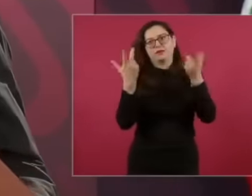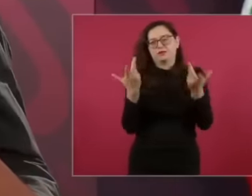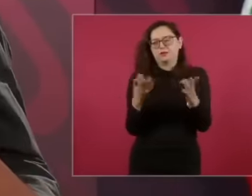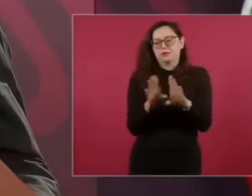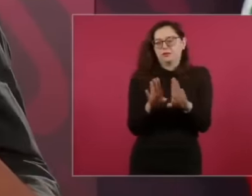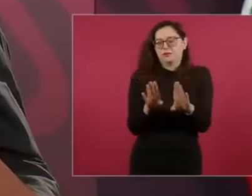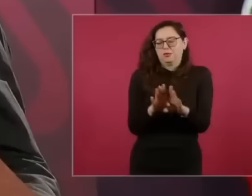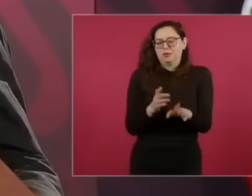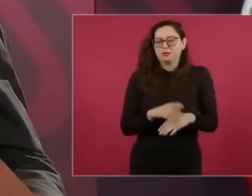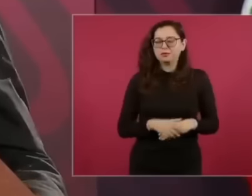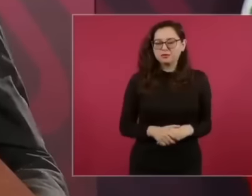that is